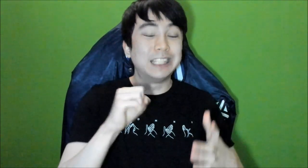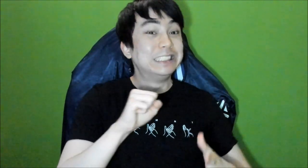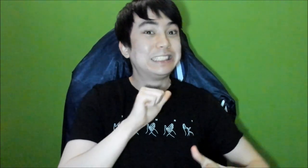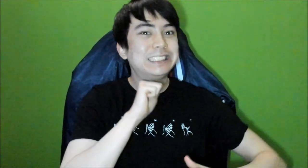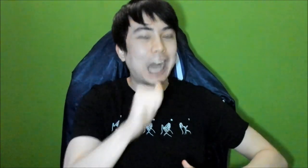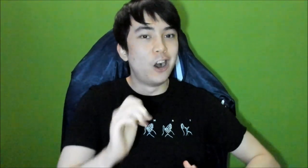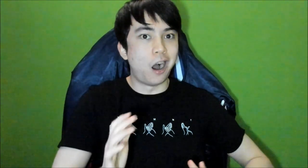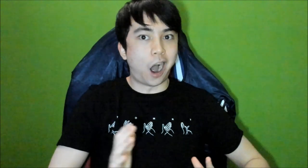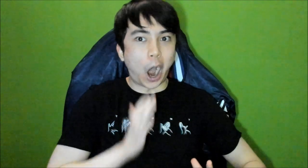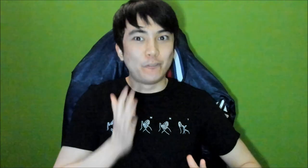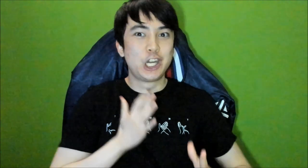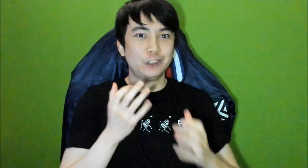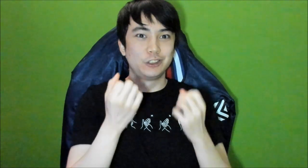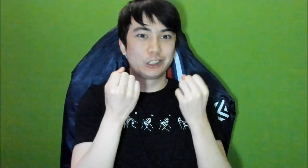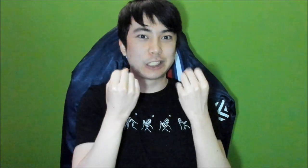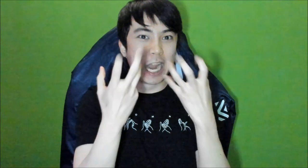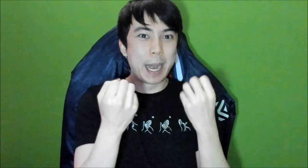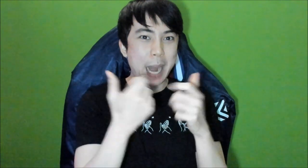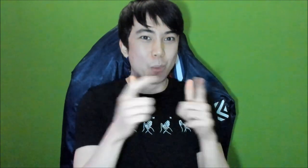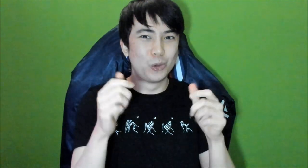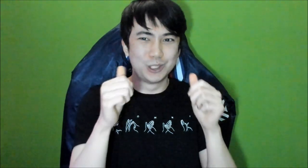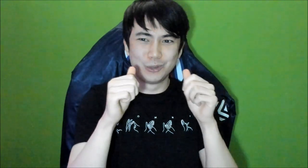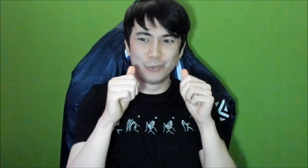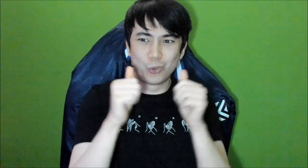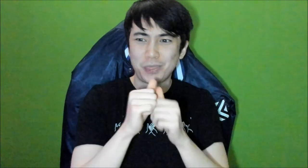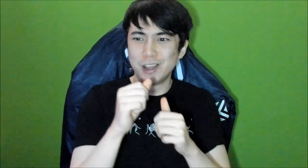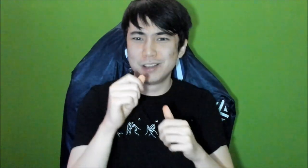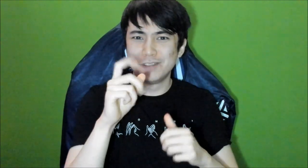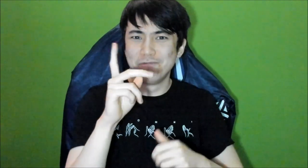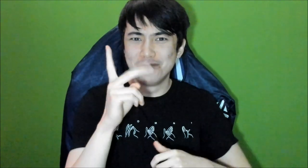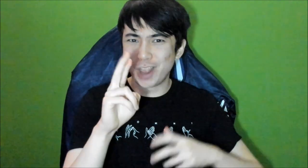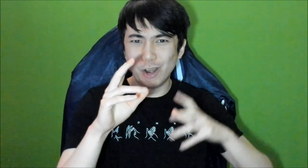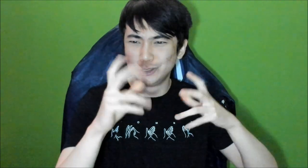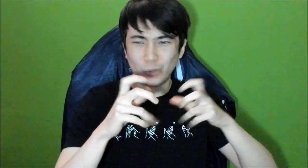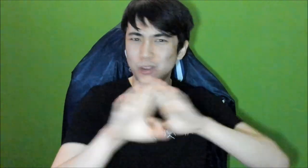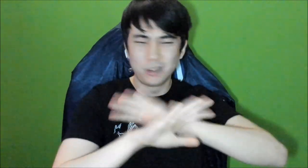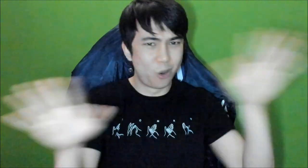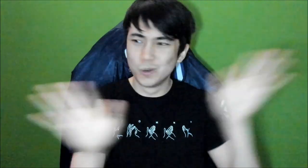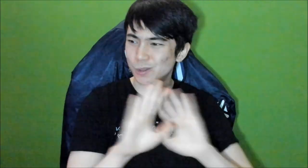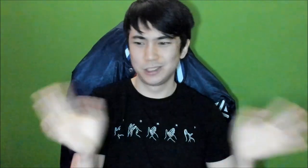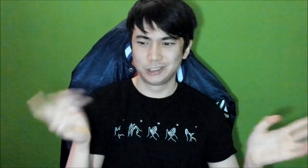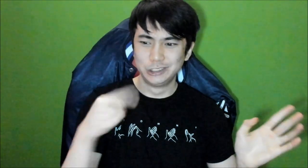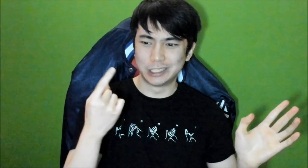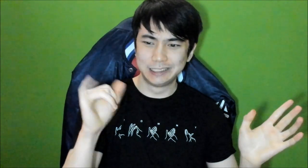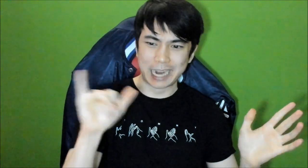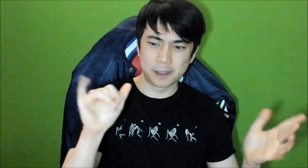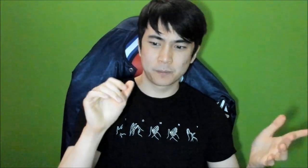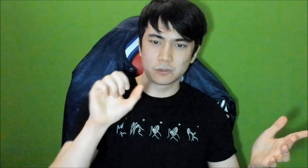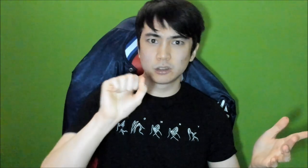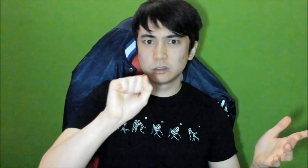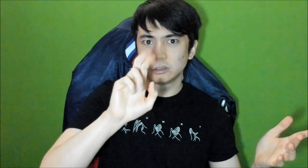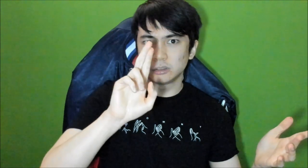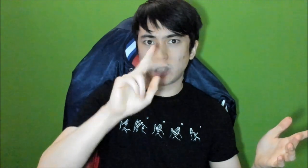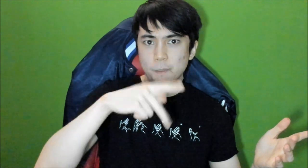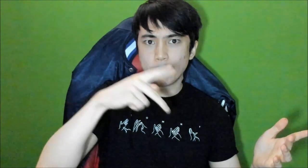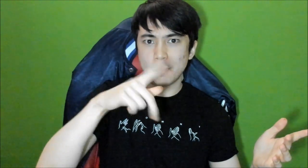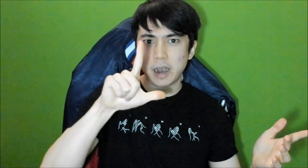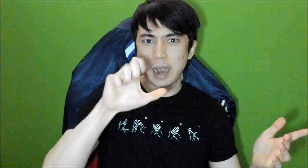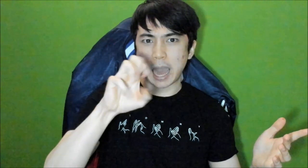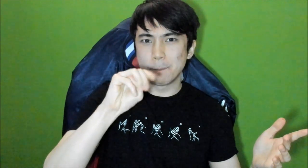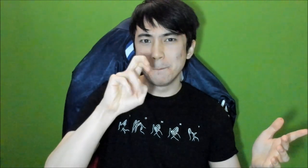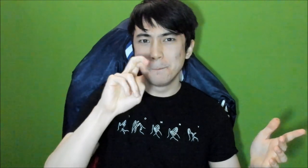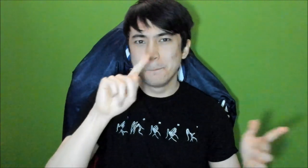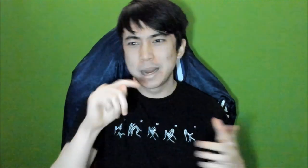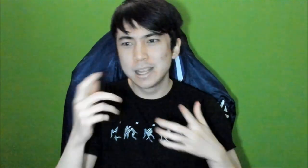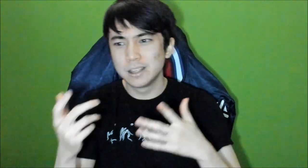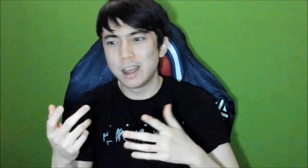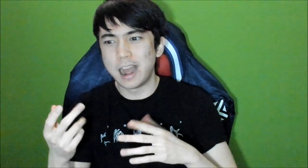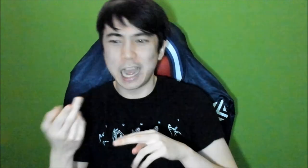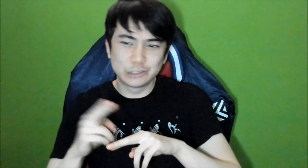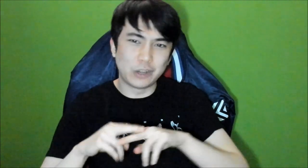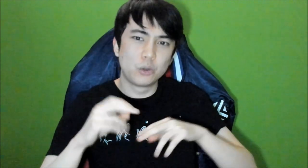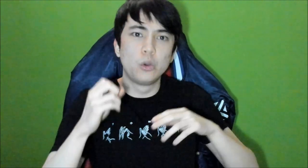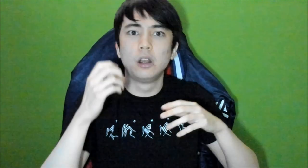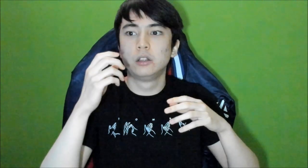That's not the official Sign Language with the VR controllers. It's like a supplement, extra, and